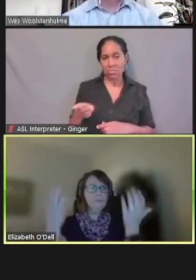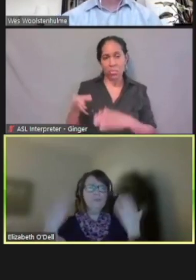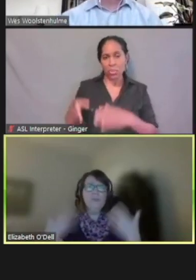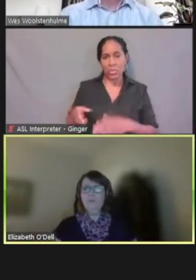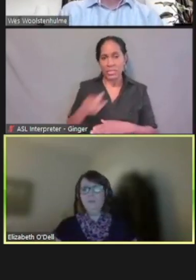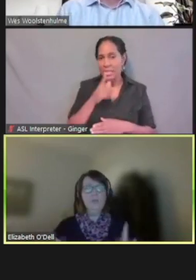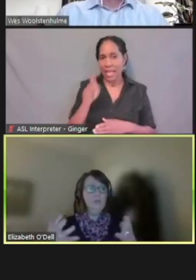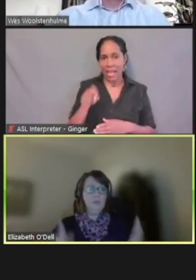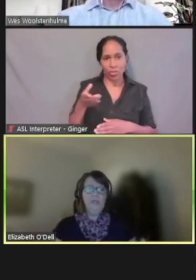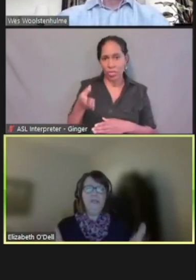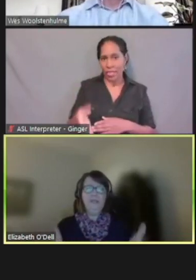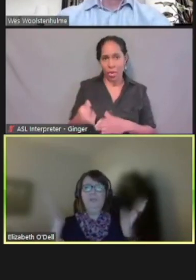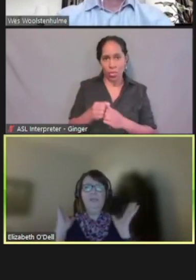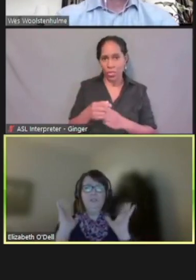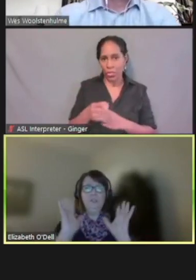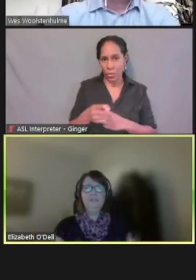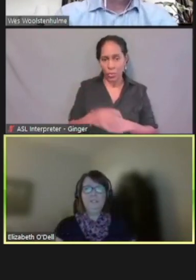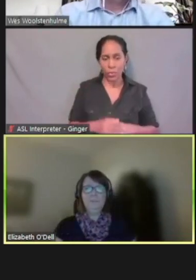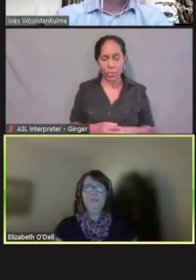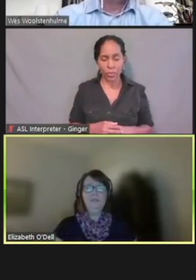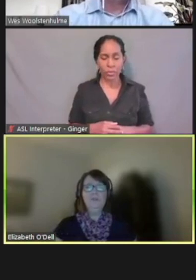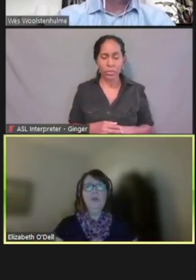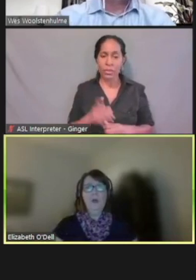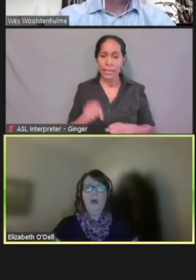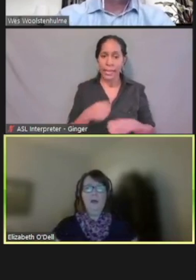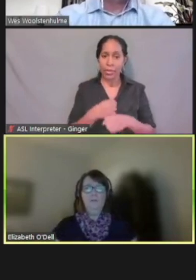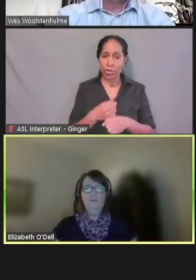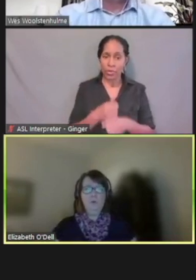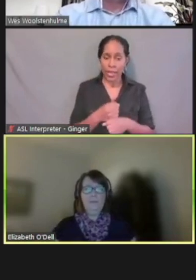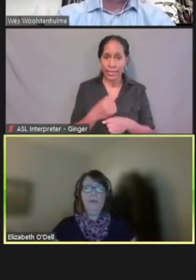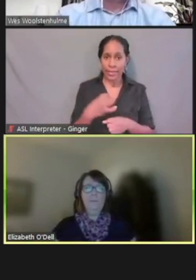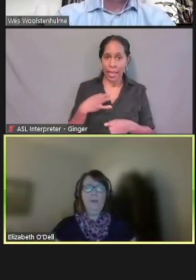so they could create an application and submit it for them.